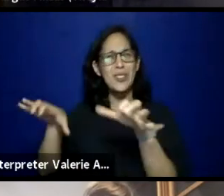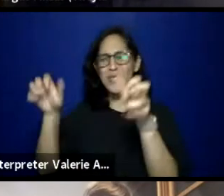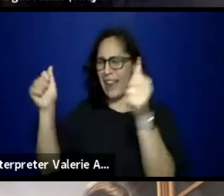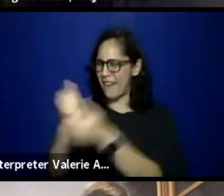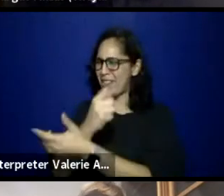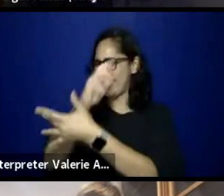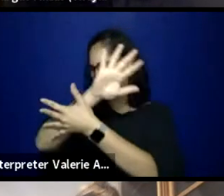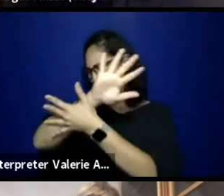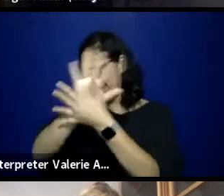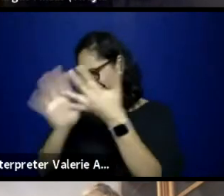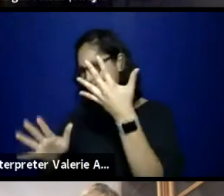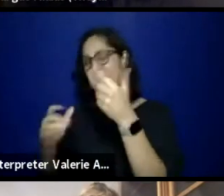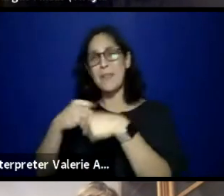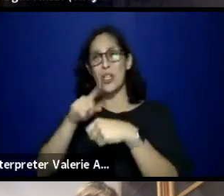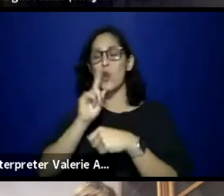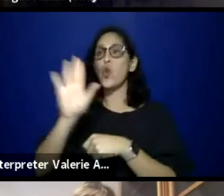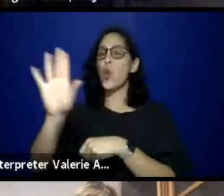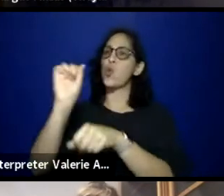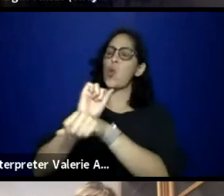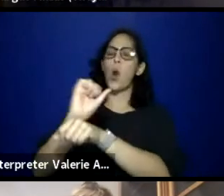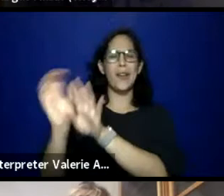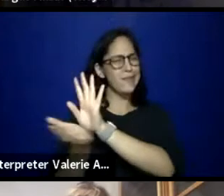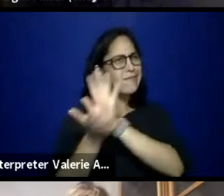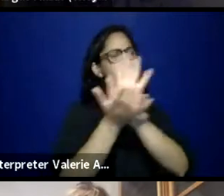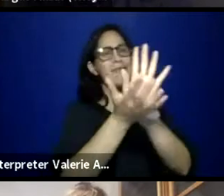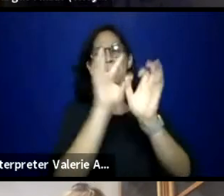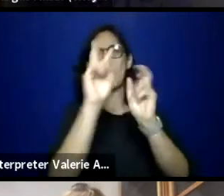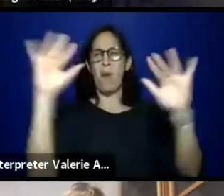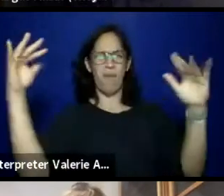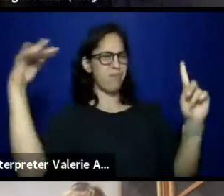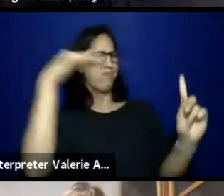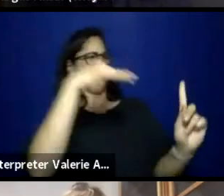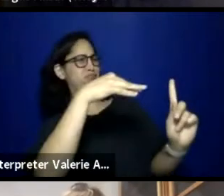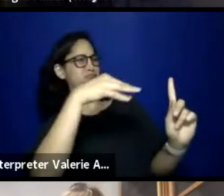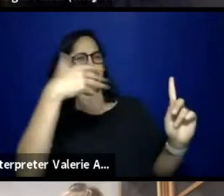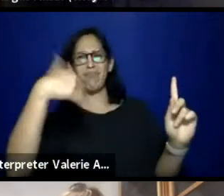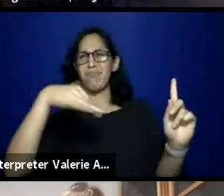that your work is seen, that members of the ITM Collective